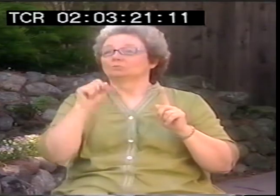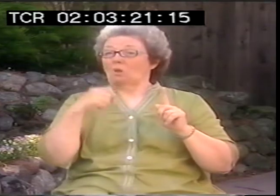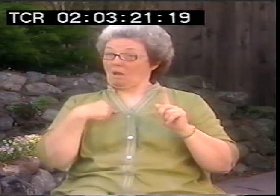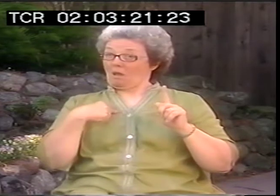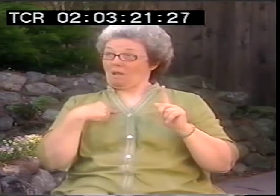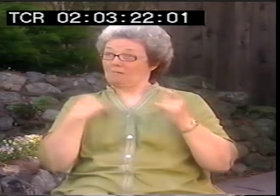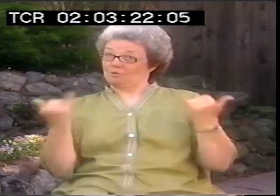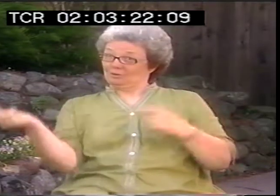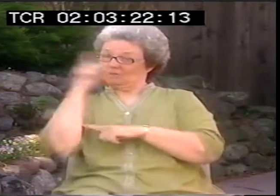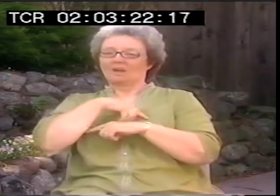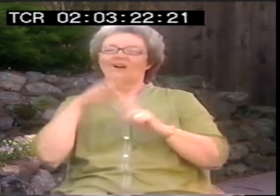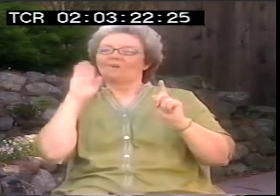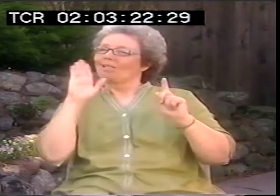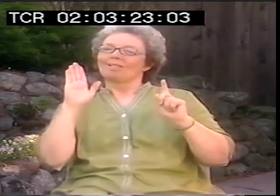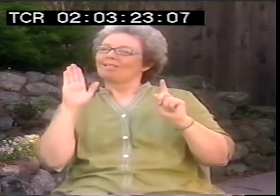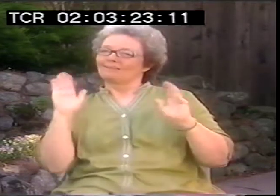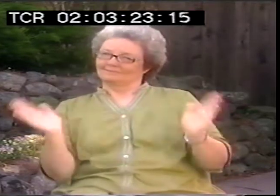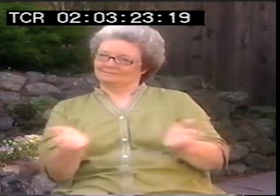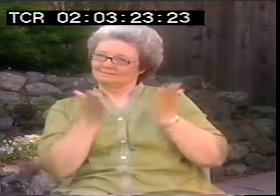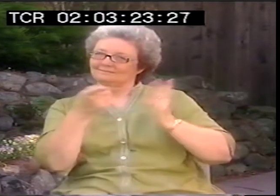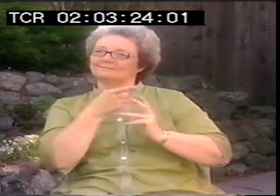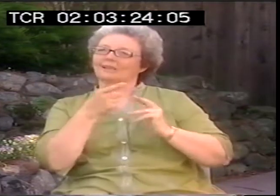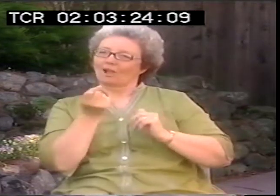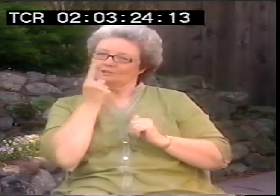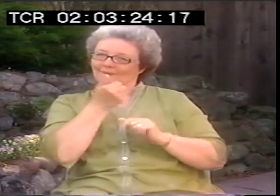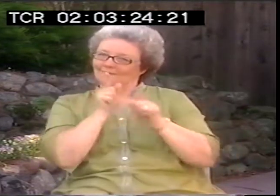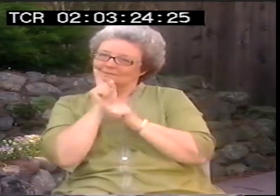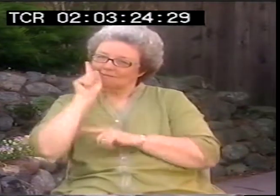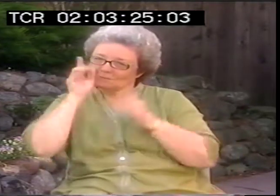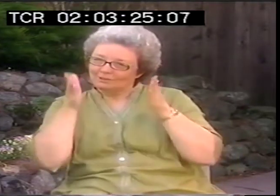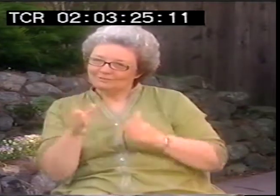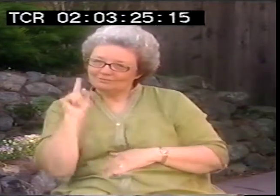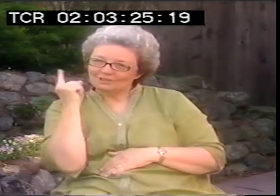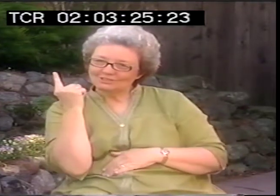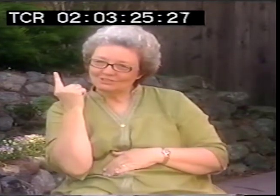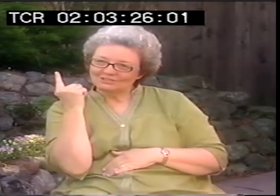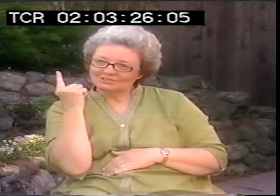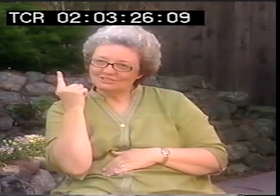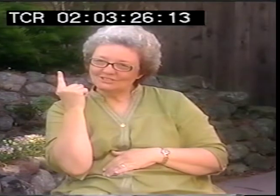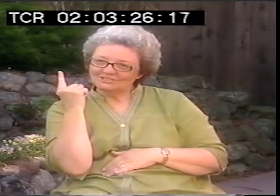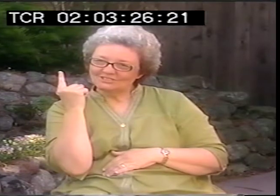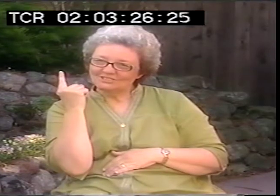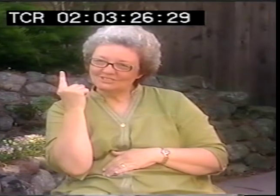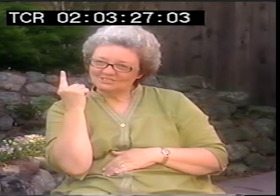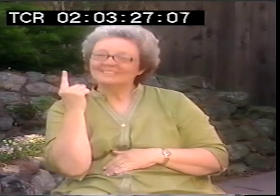He didn't know any of the depths of what he was actually going through. And so I would have encouraged him,